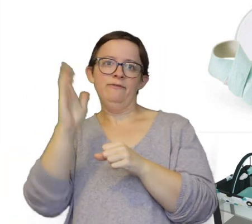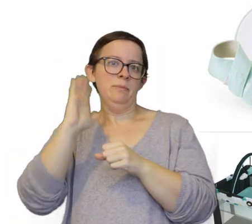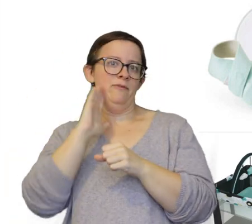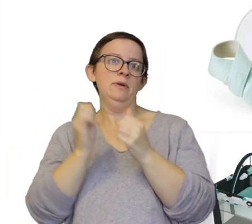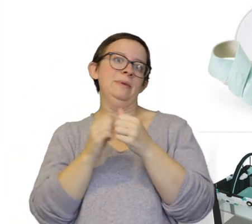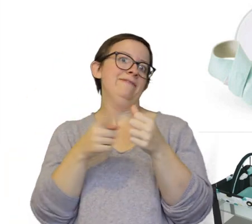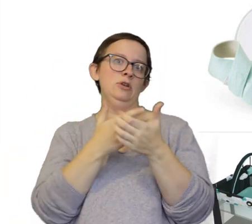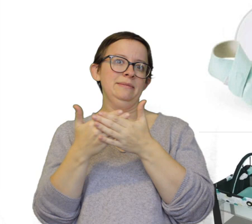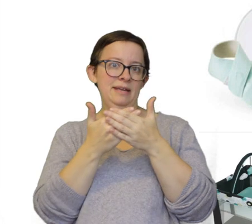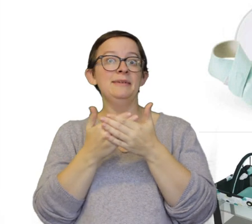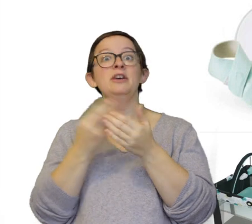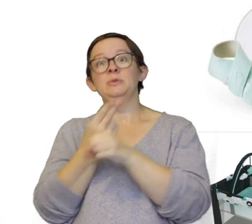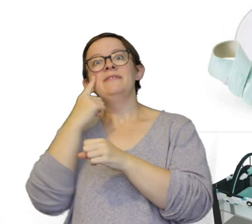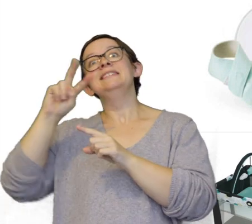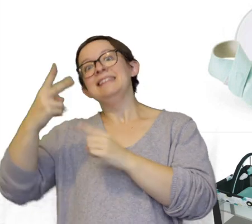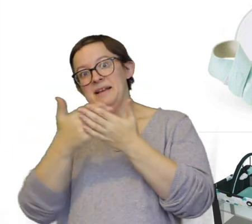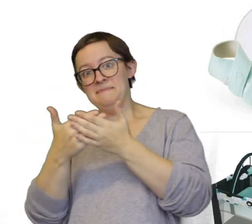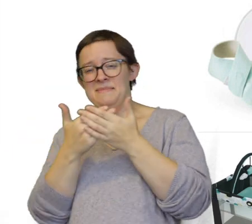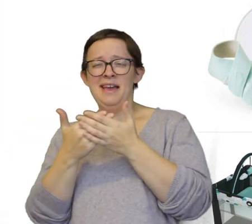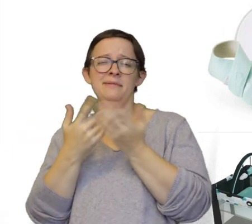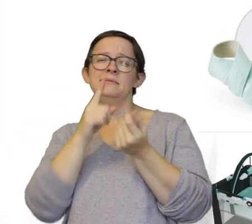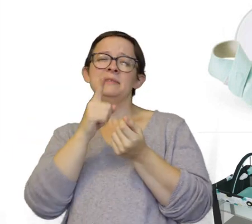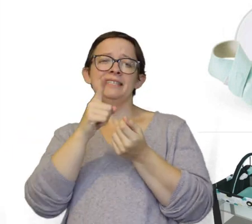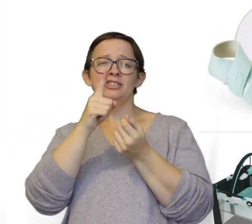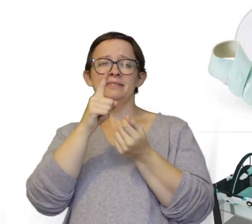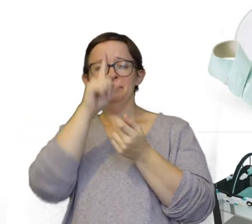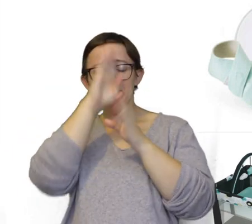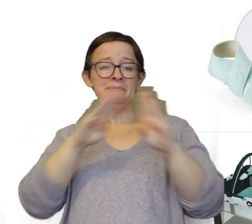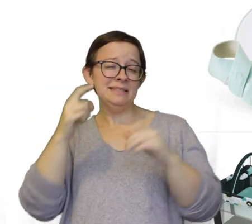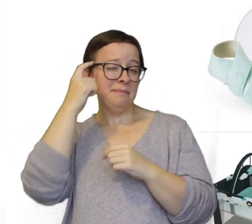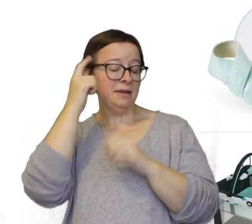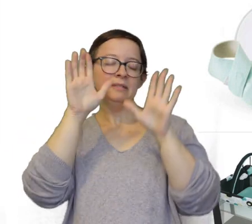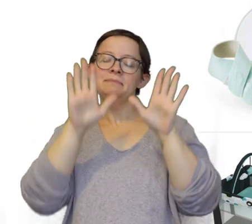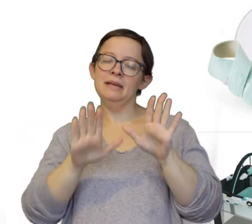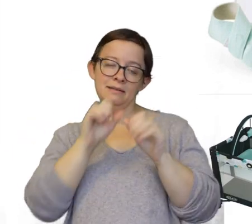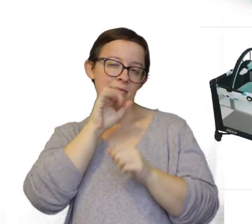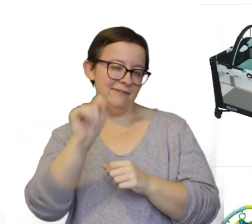from our first baby with our second baby. This just gave us peace of mind and it was amazing! Love it!